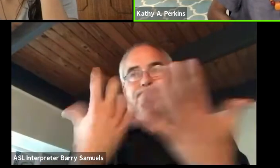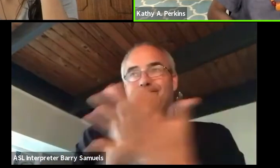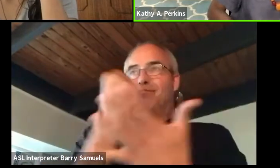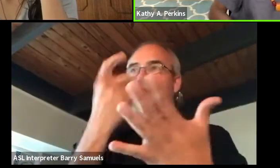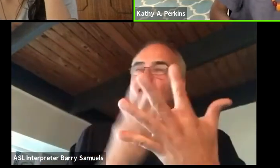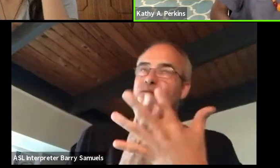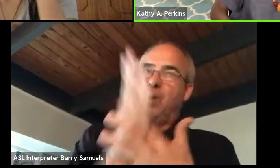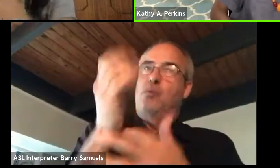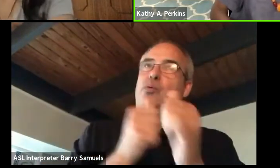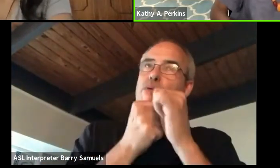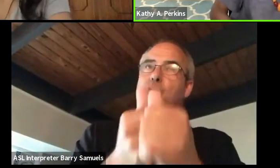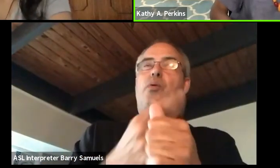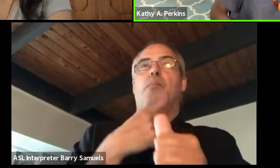but always have a backup plan.